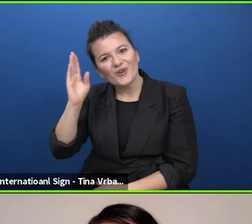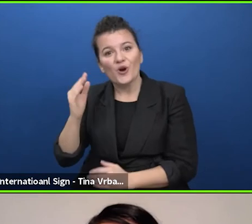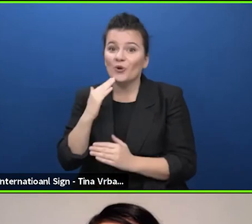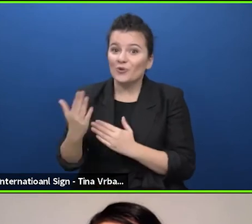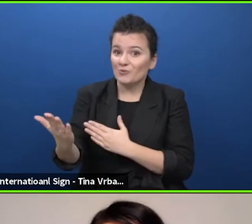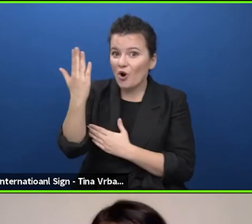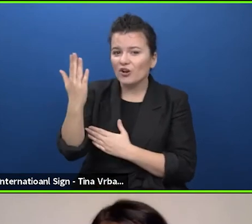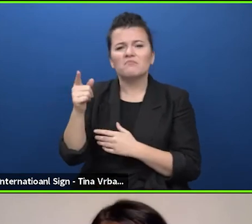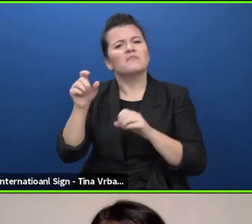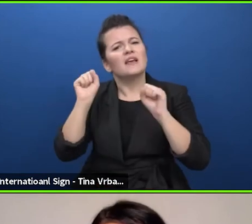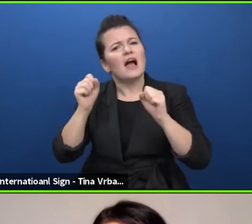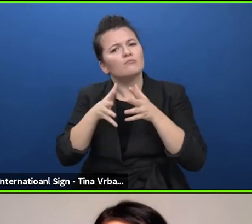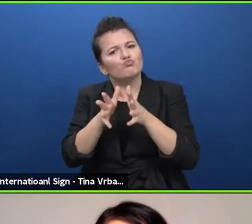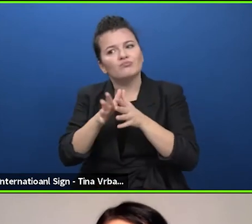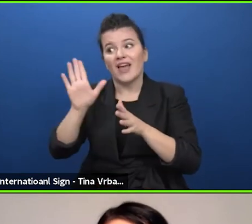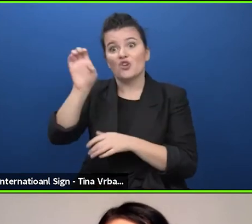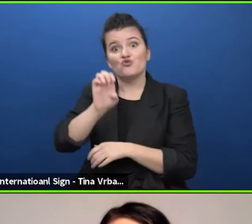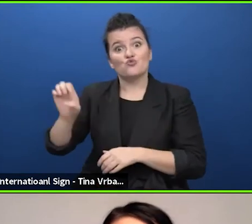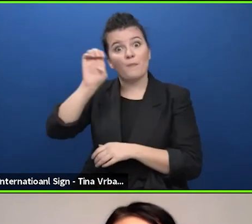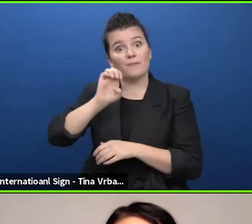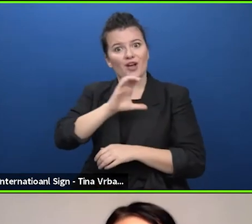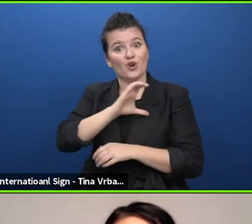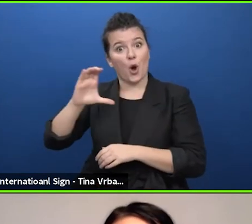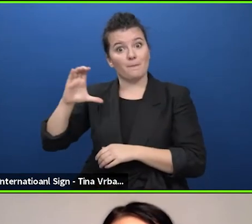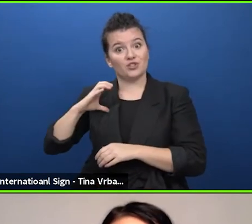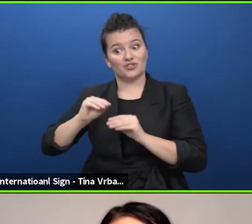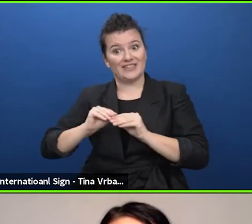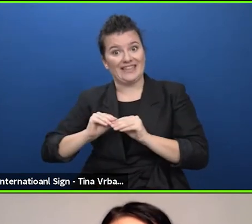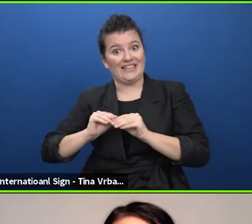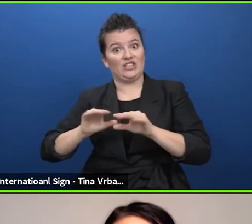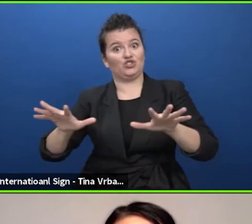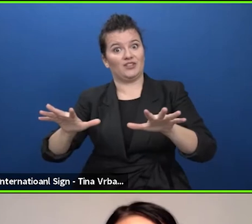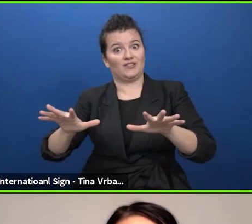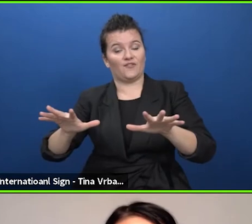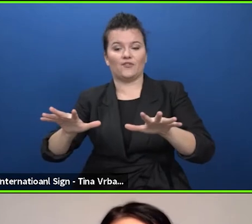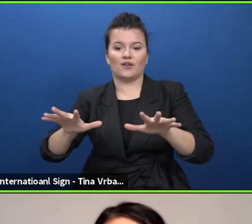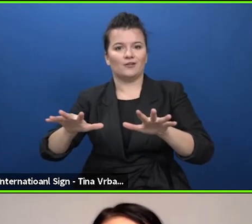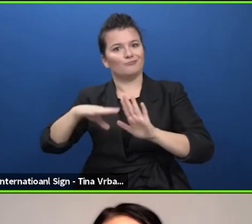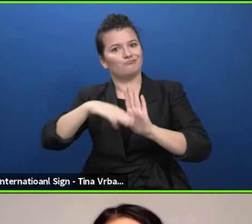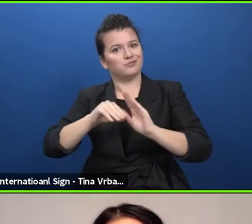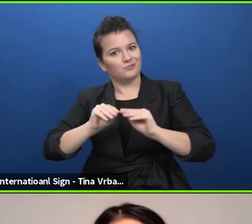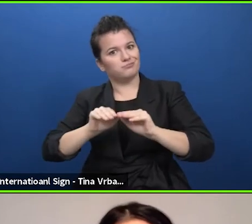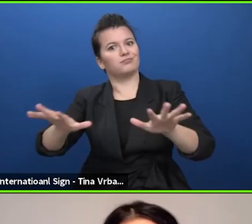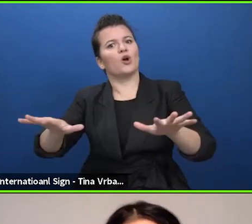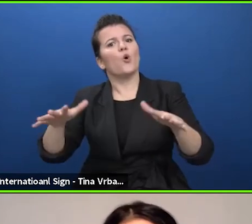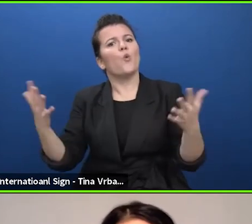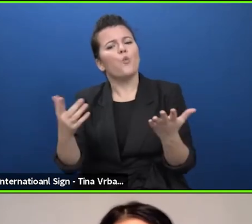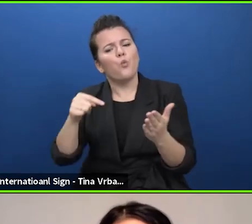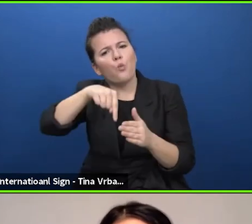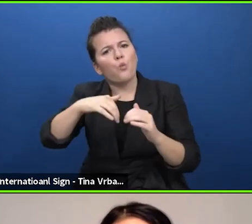theatre initiative and maybe we can start with a logical question. What it is the European Theatre